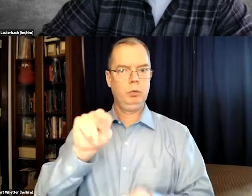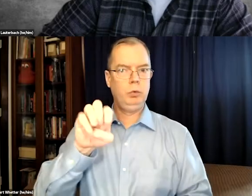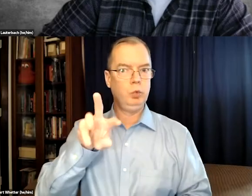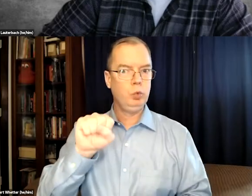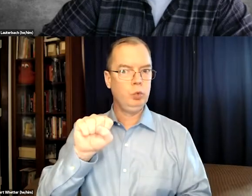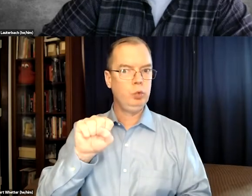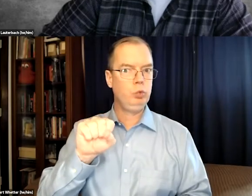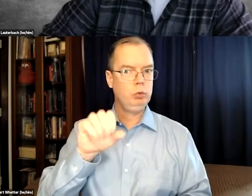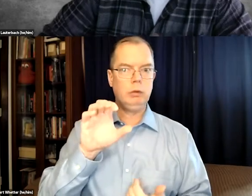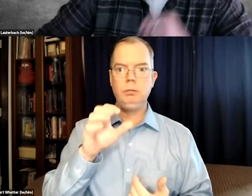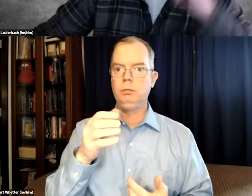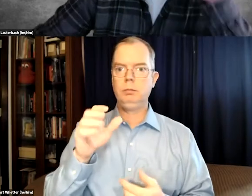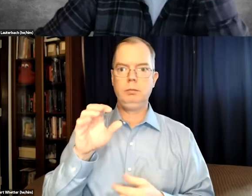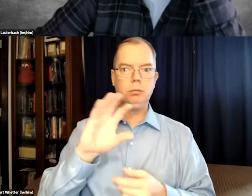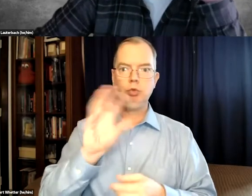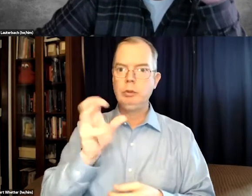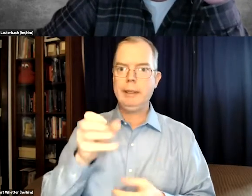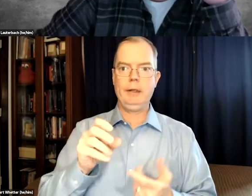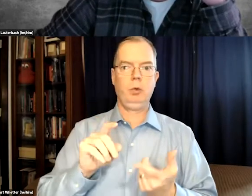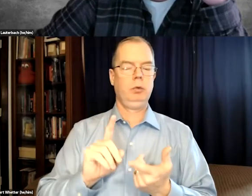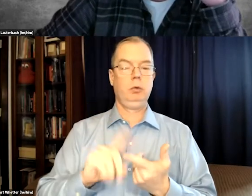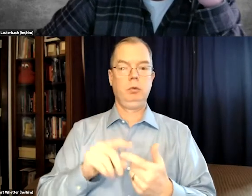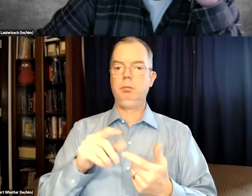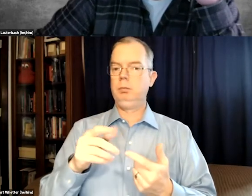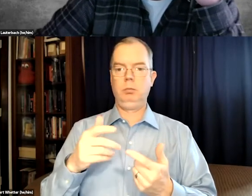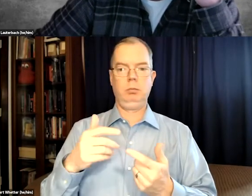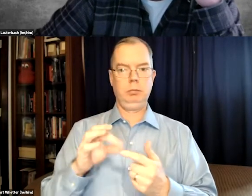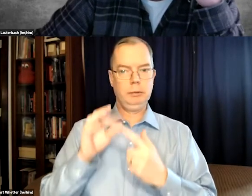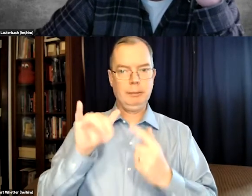extremely important, as far as news sources, news channels.